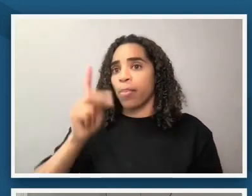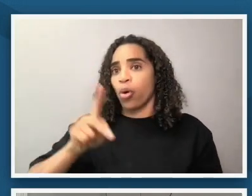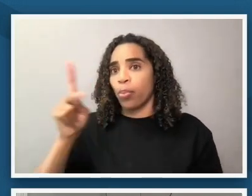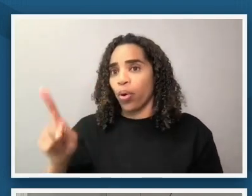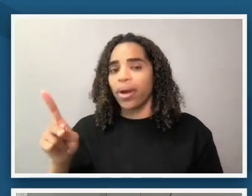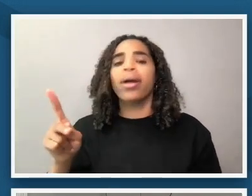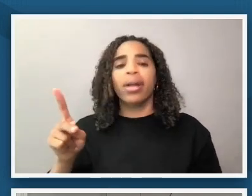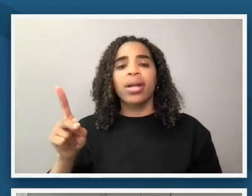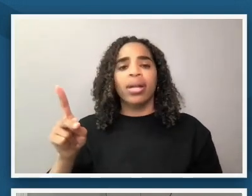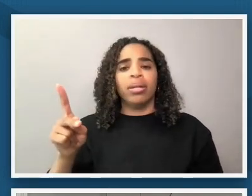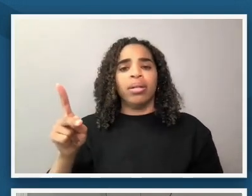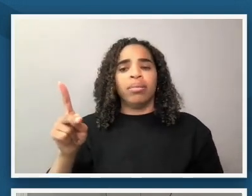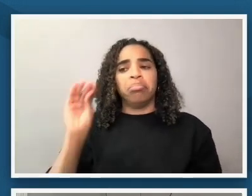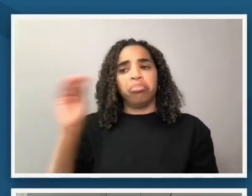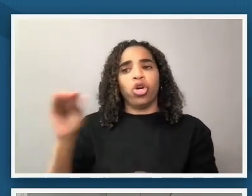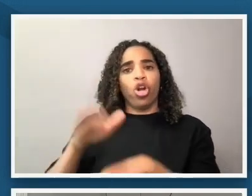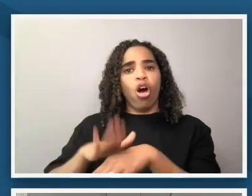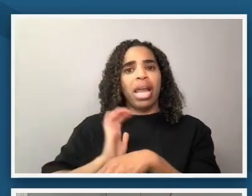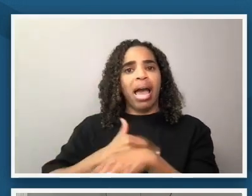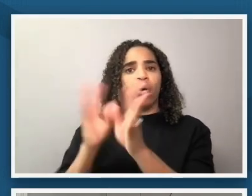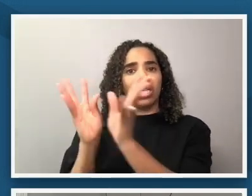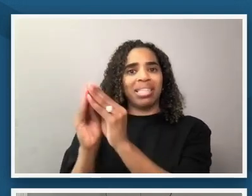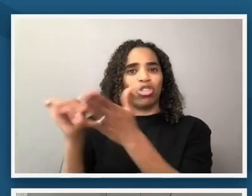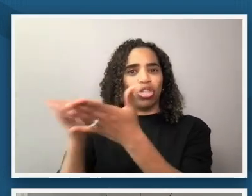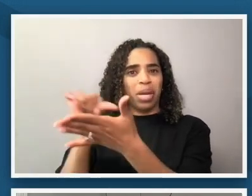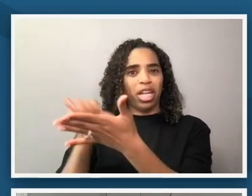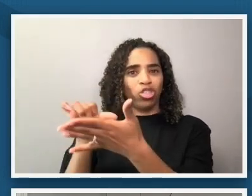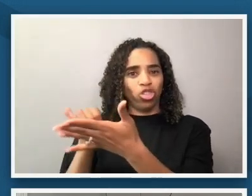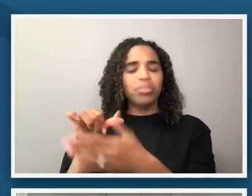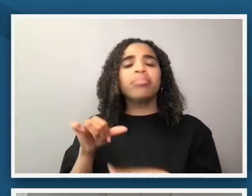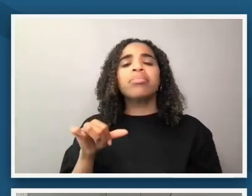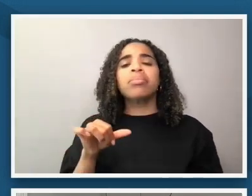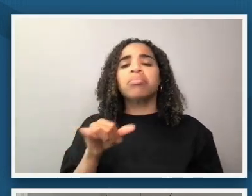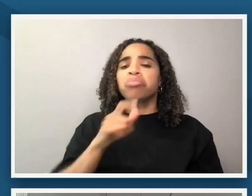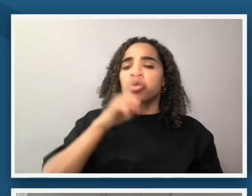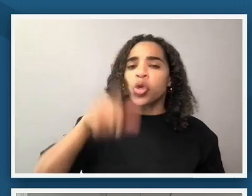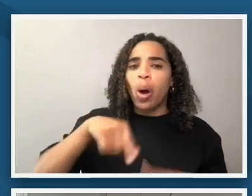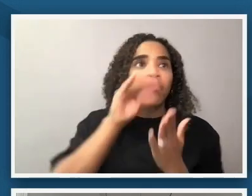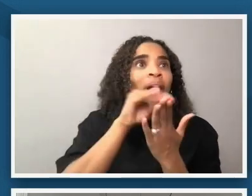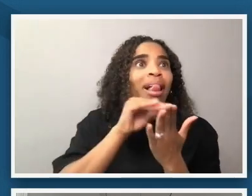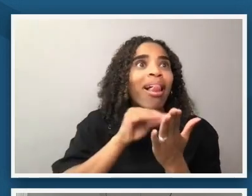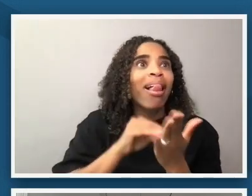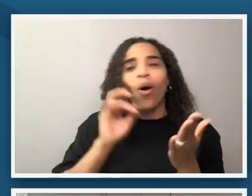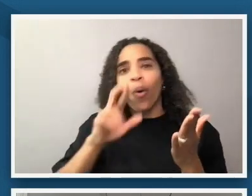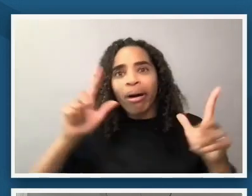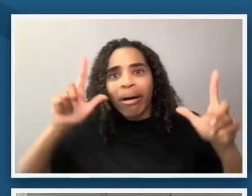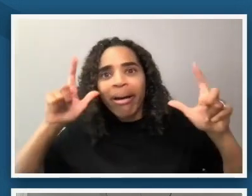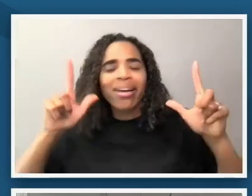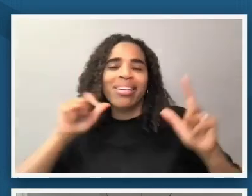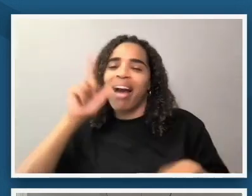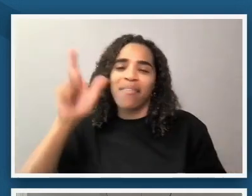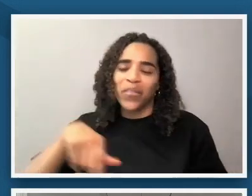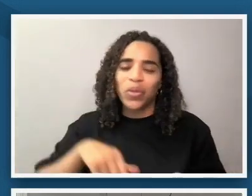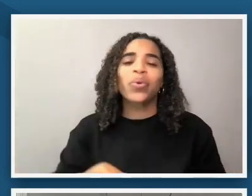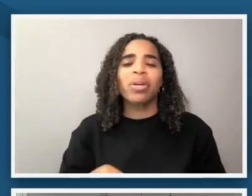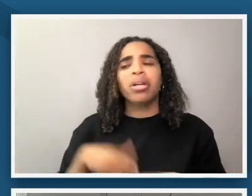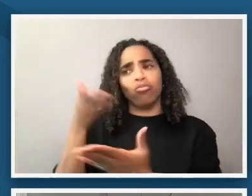session page on the website so you no need to take any quick snapshots